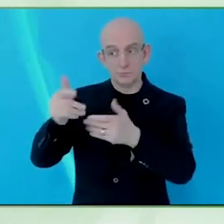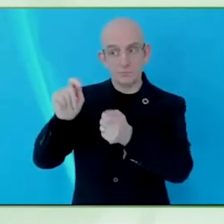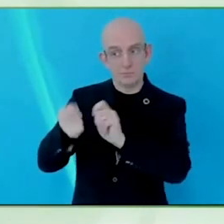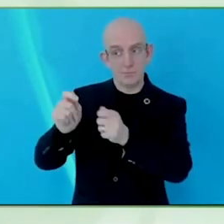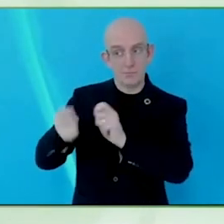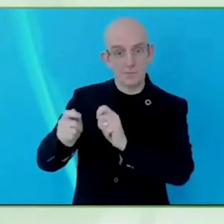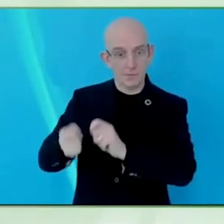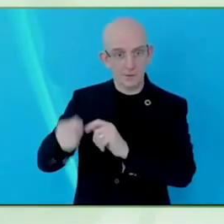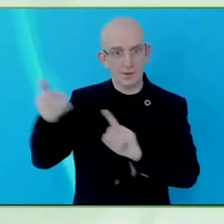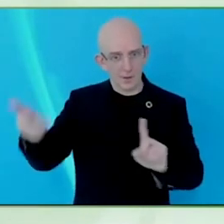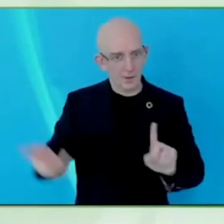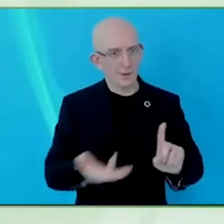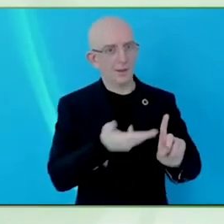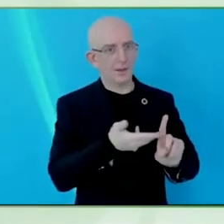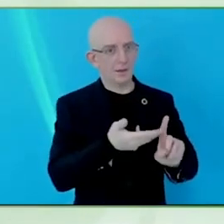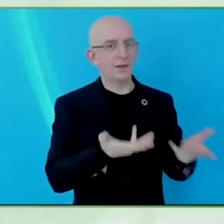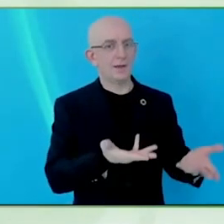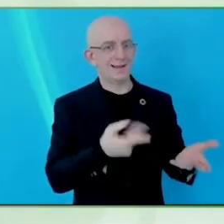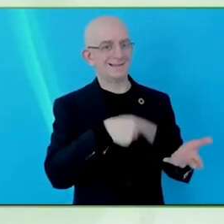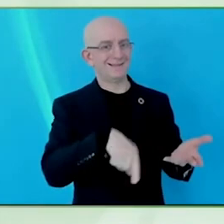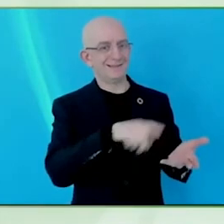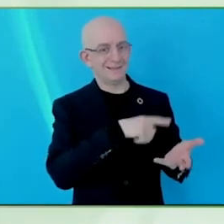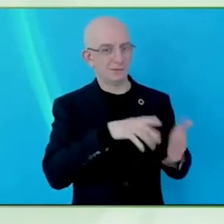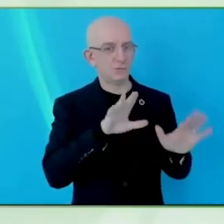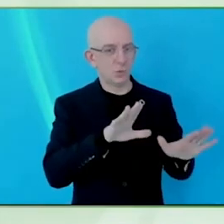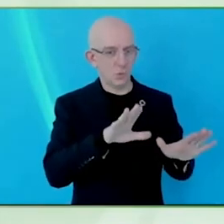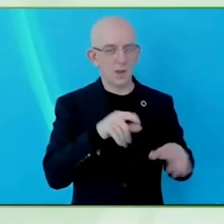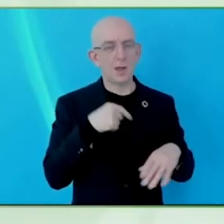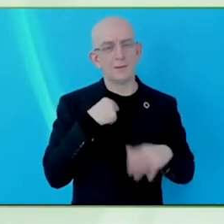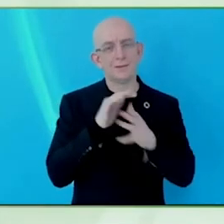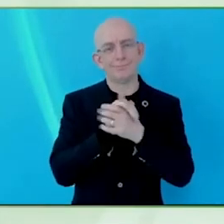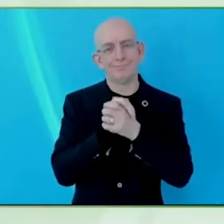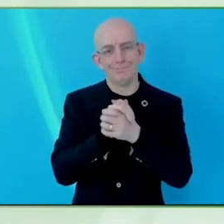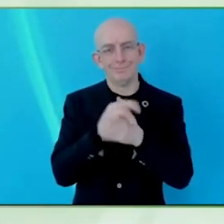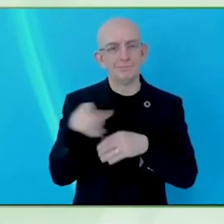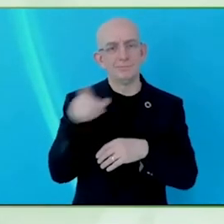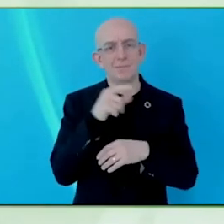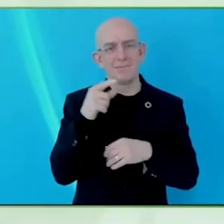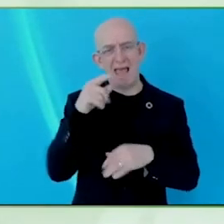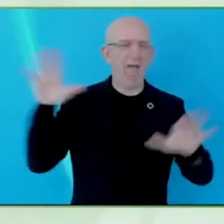I think honesty and willingness to be sensitive and vulnerable and